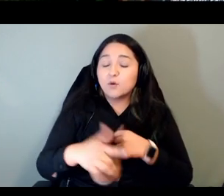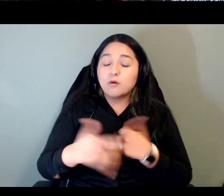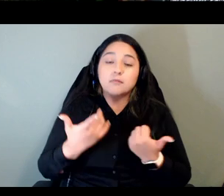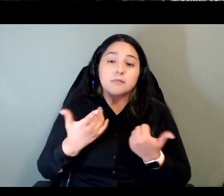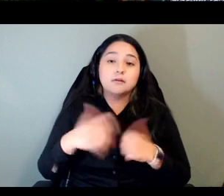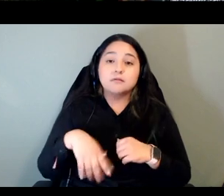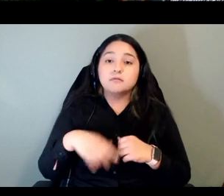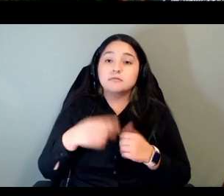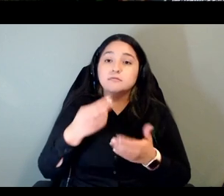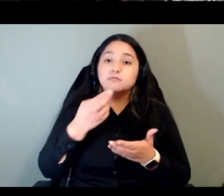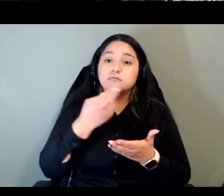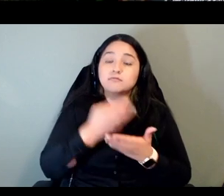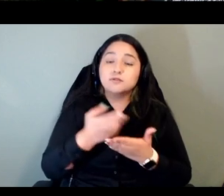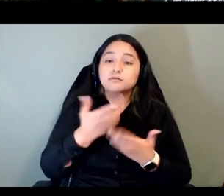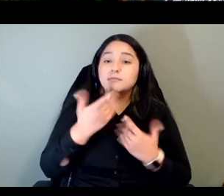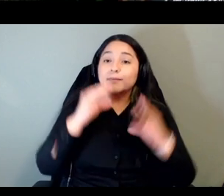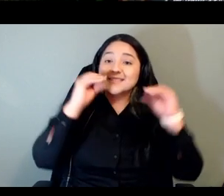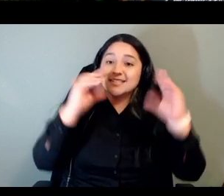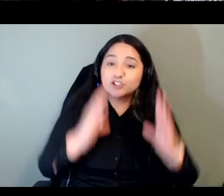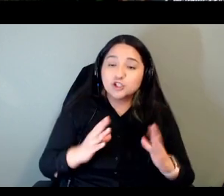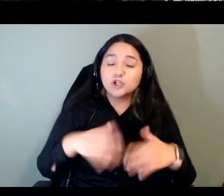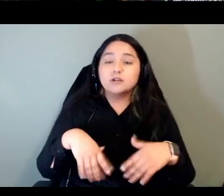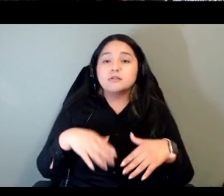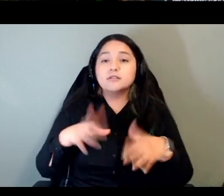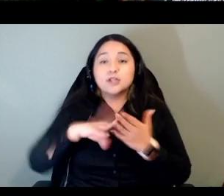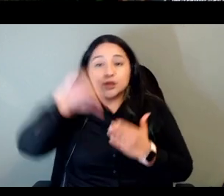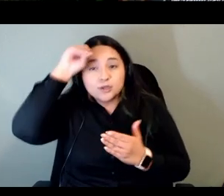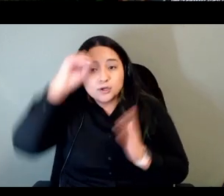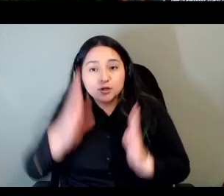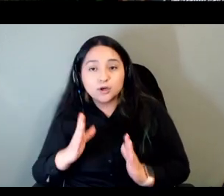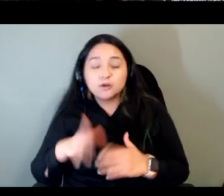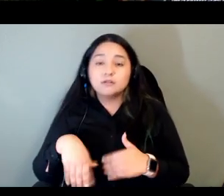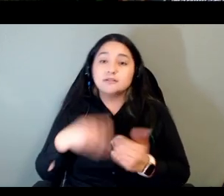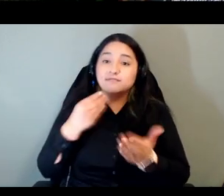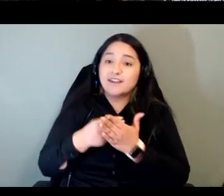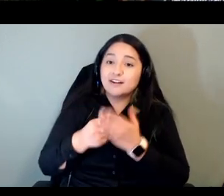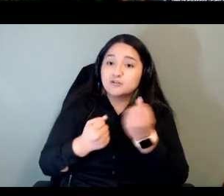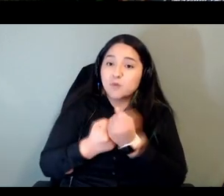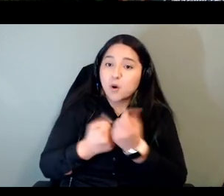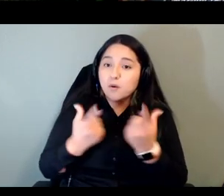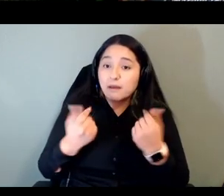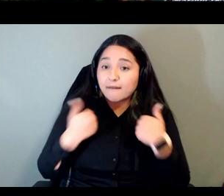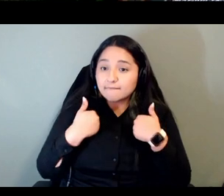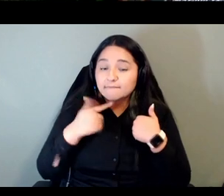language learners what financial support is there and digital infrastructure that is in